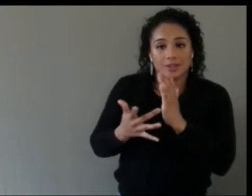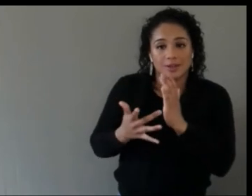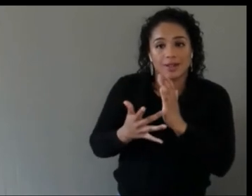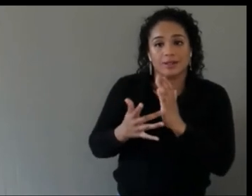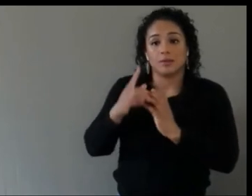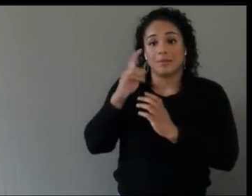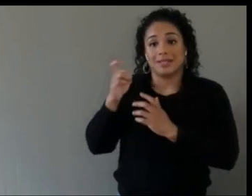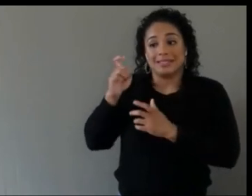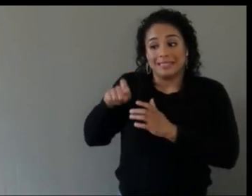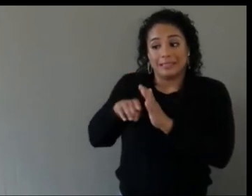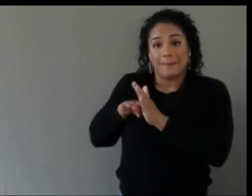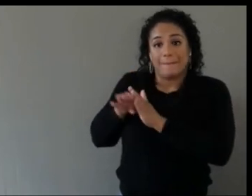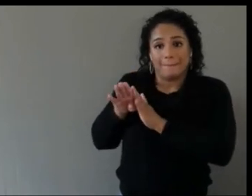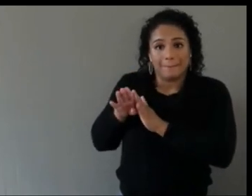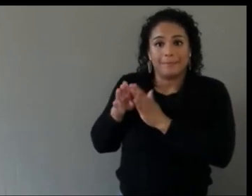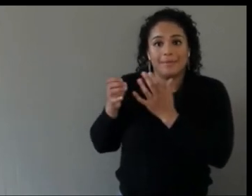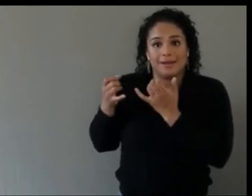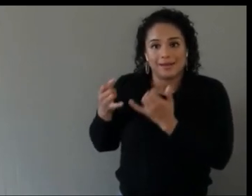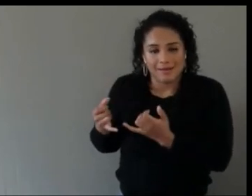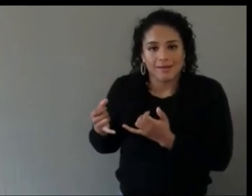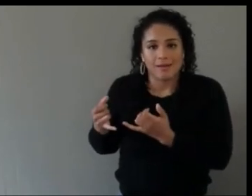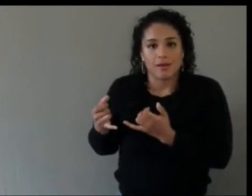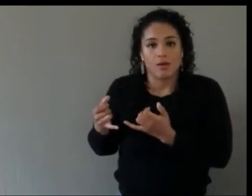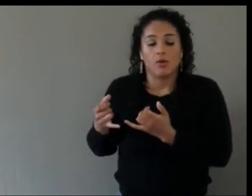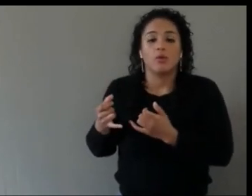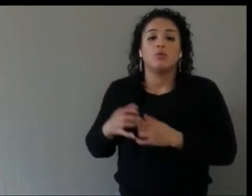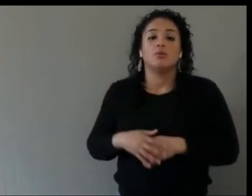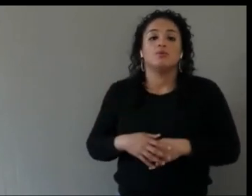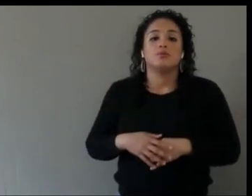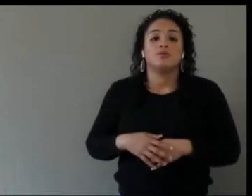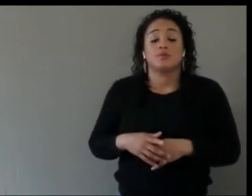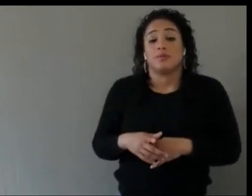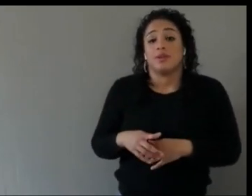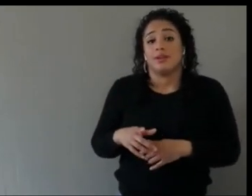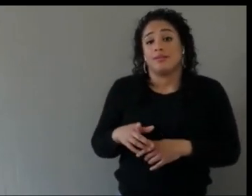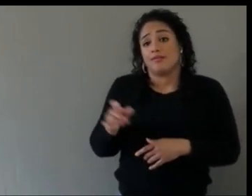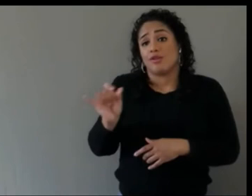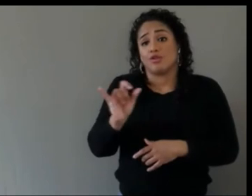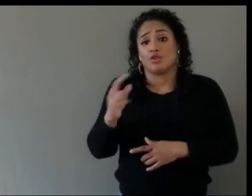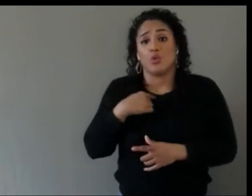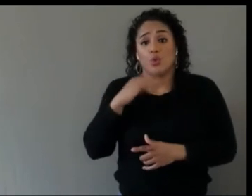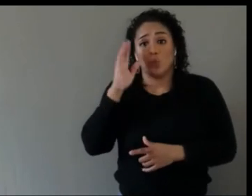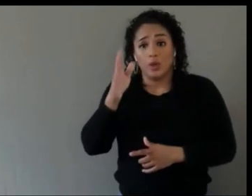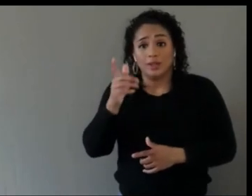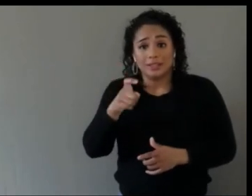For who would need that, just in other parts of technology.